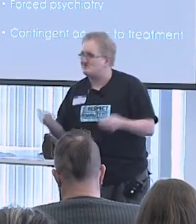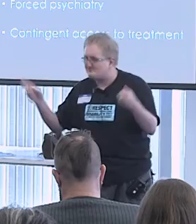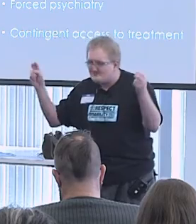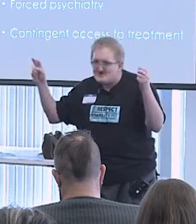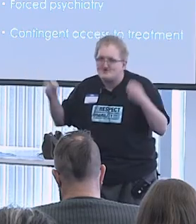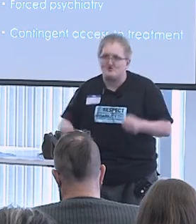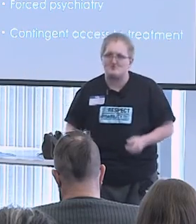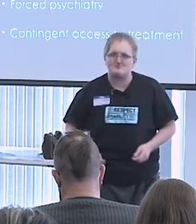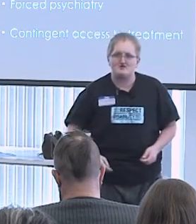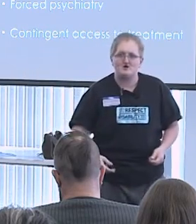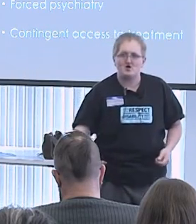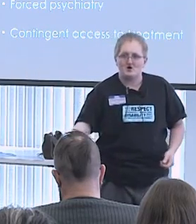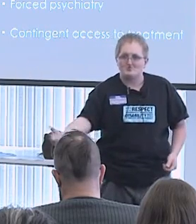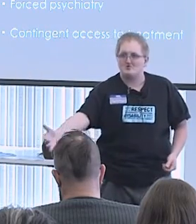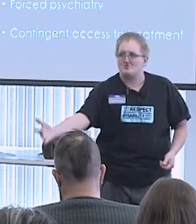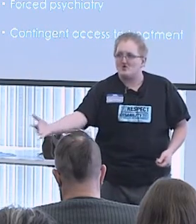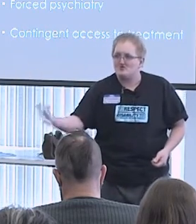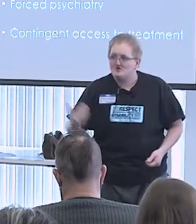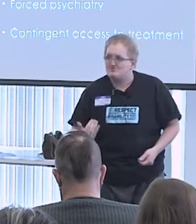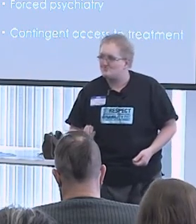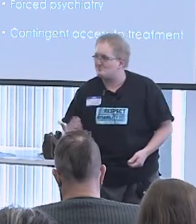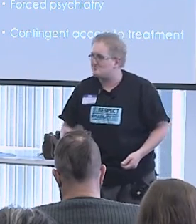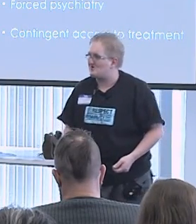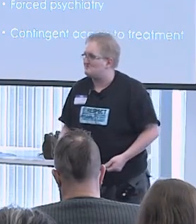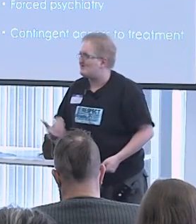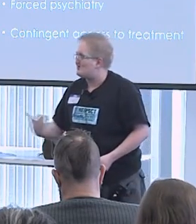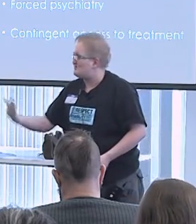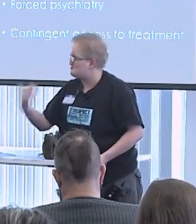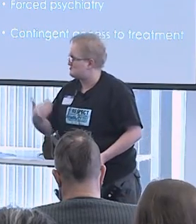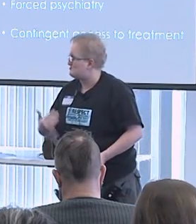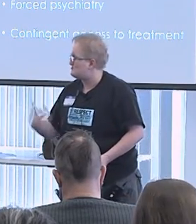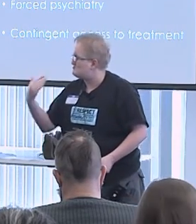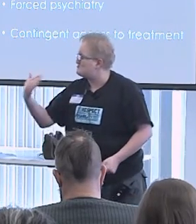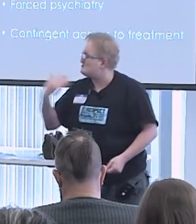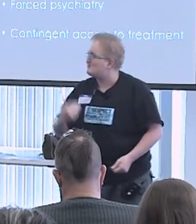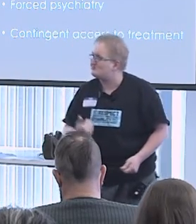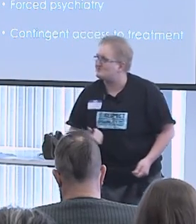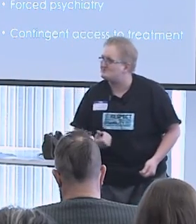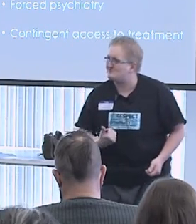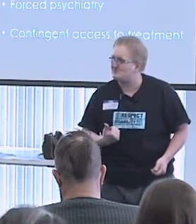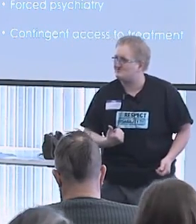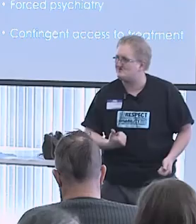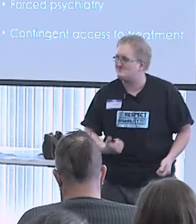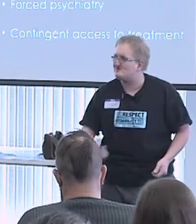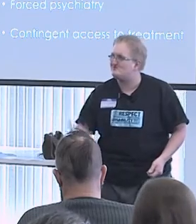is feeding therapy where a therapist will try to make a student, usually who has sensory sensitivities,